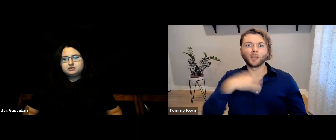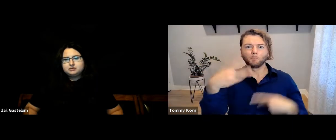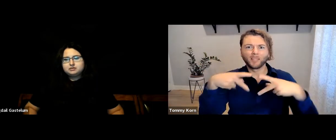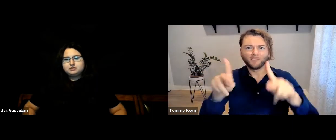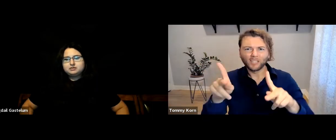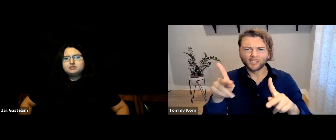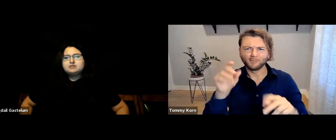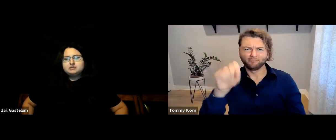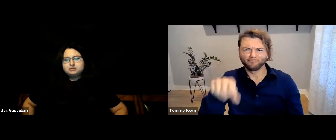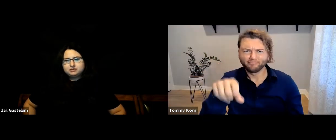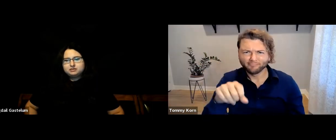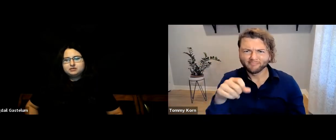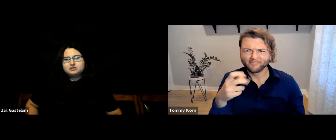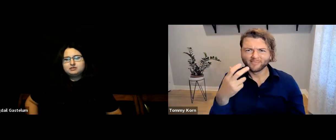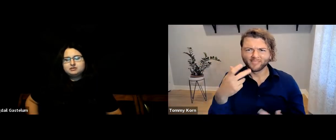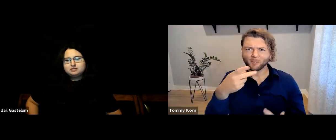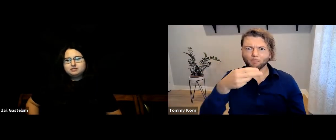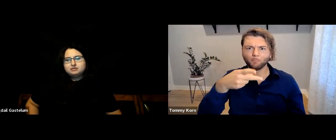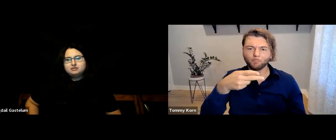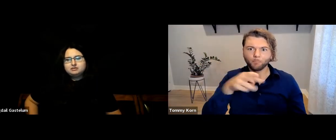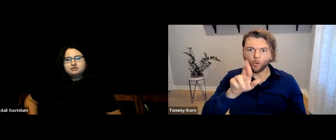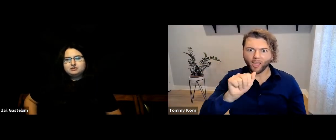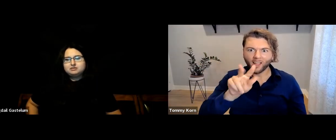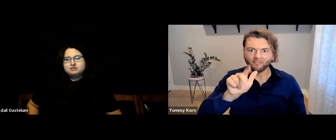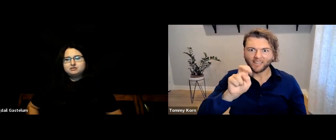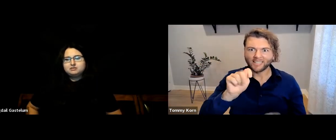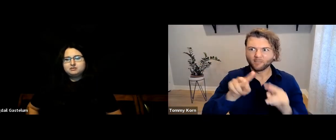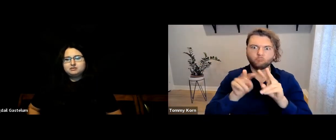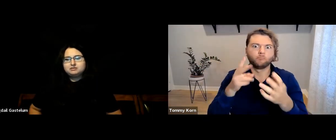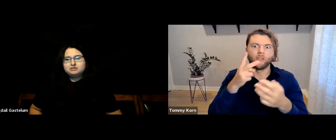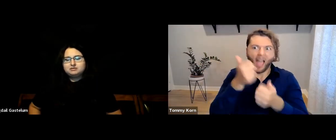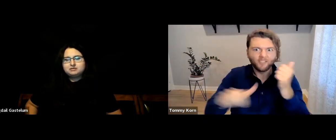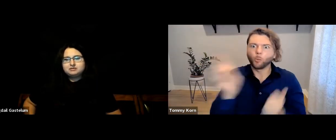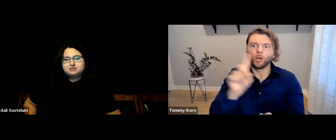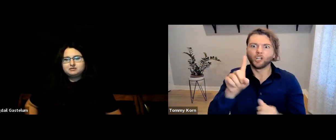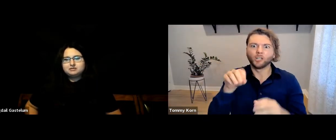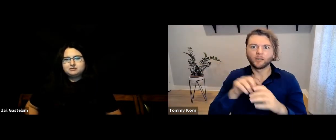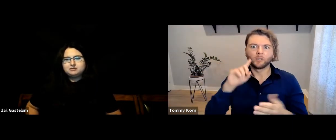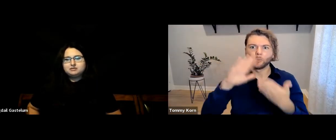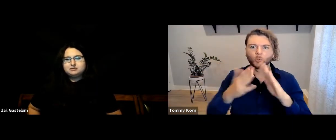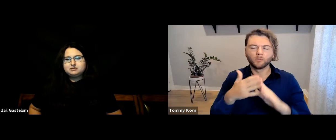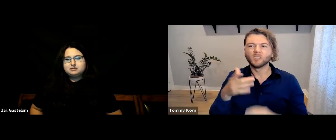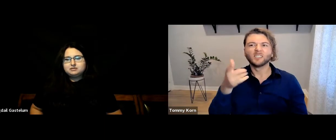so white privilege is prevalent everywhere in our community,